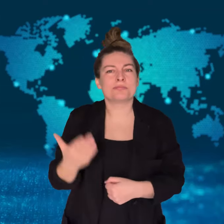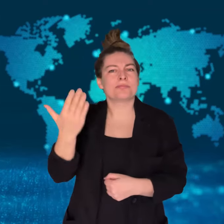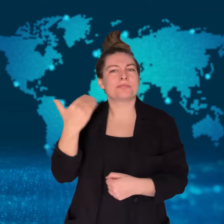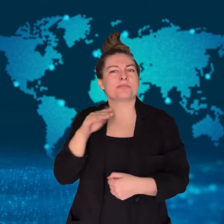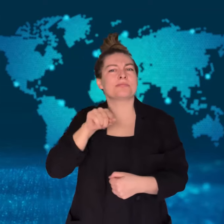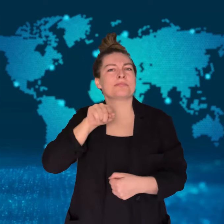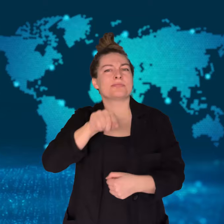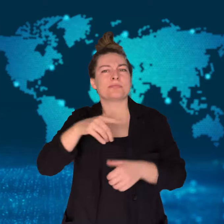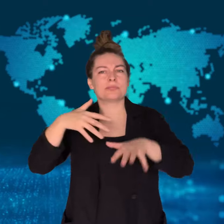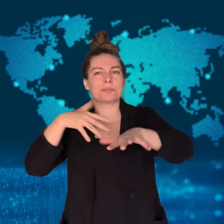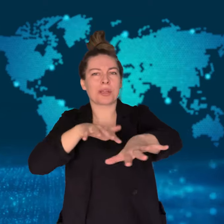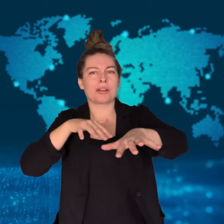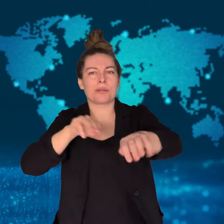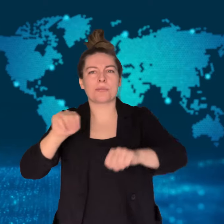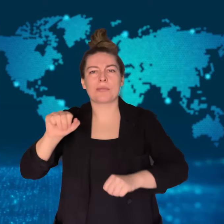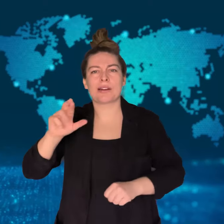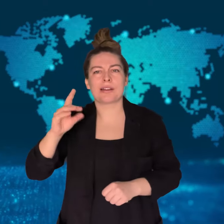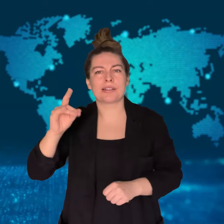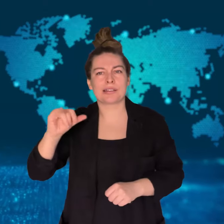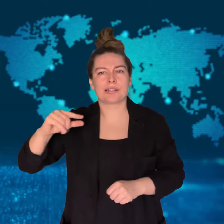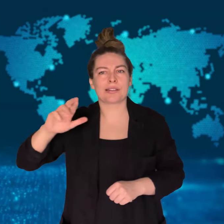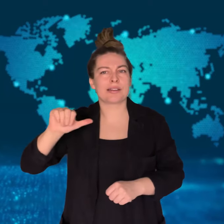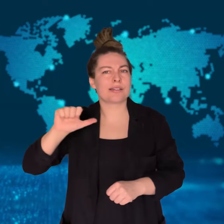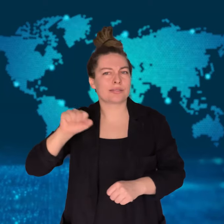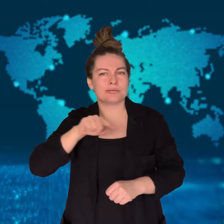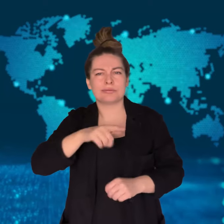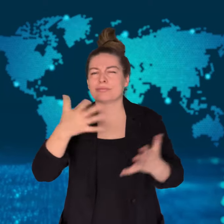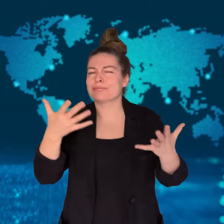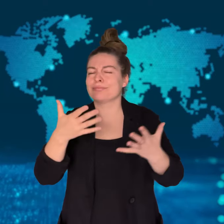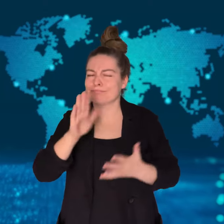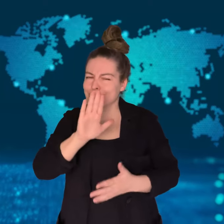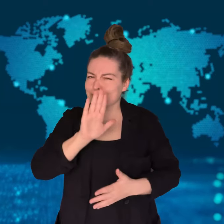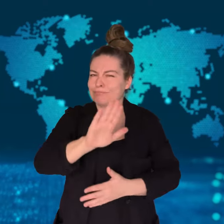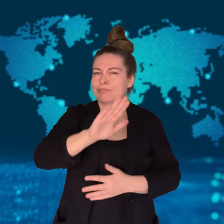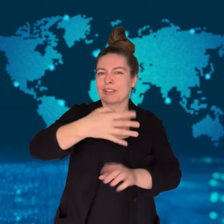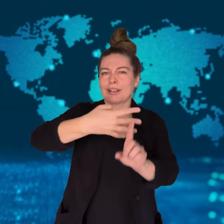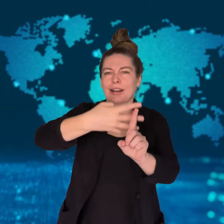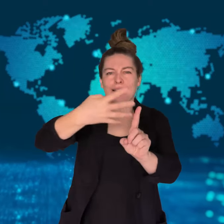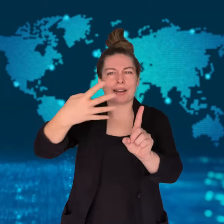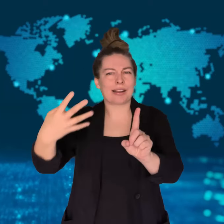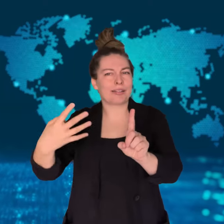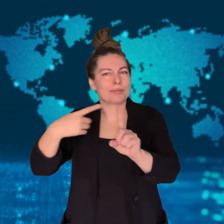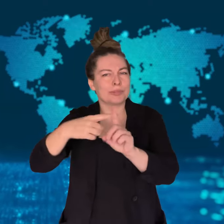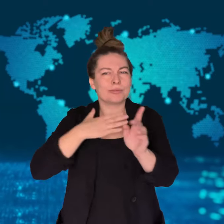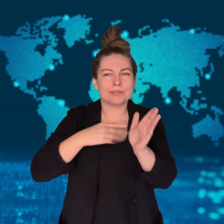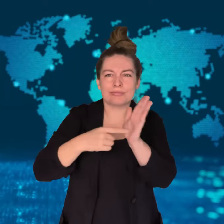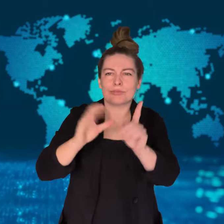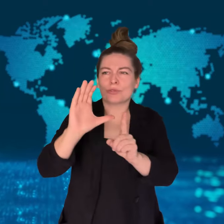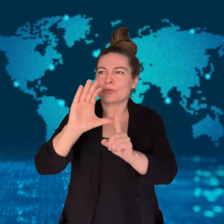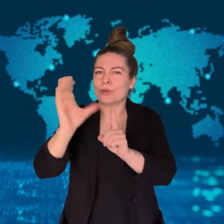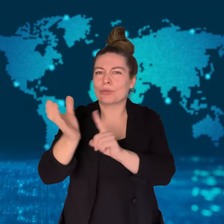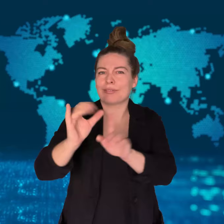The parade is a protest against homophobia and victimization.